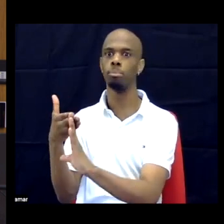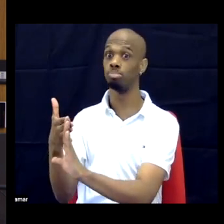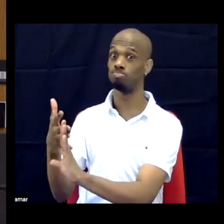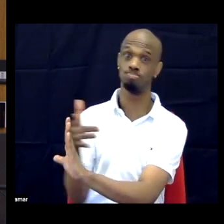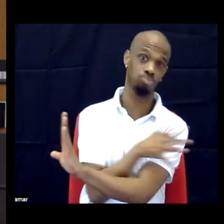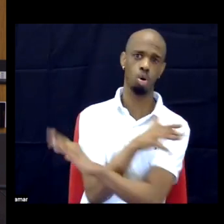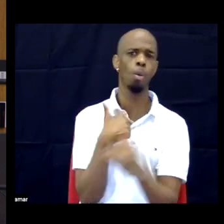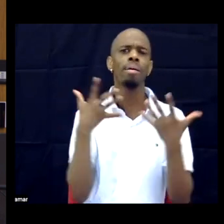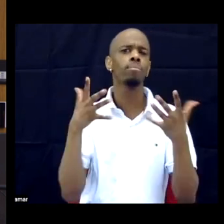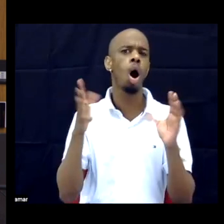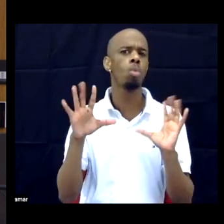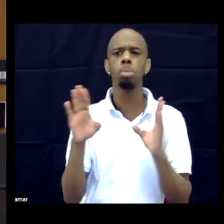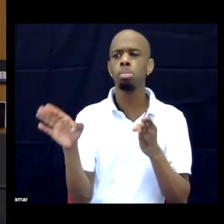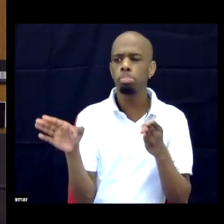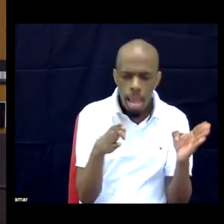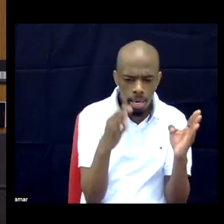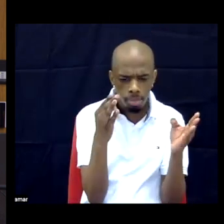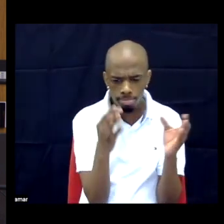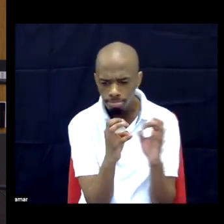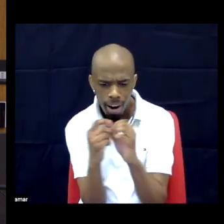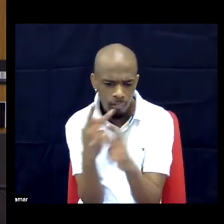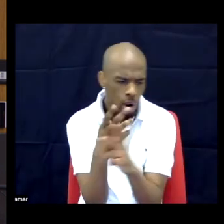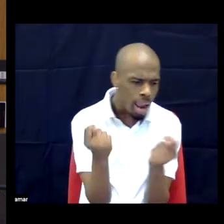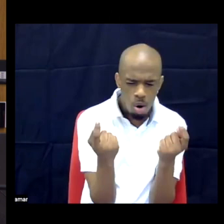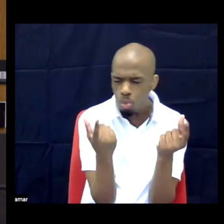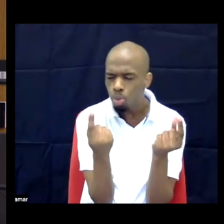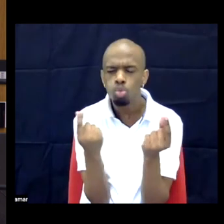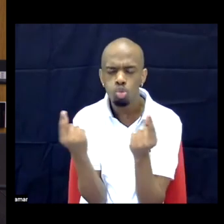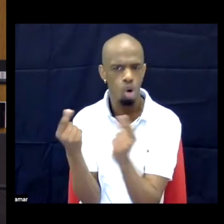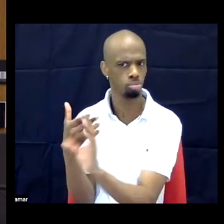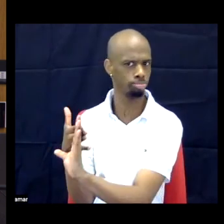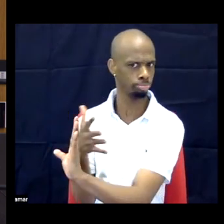You can look at the footnotes to get all of those details. That's the first thing.